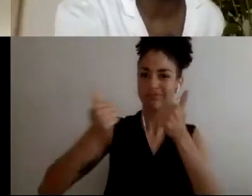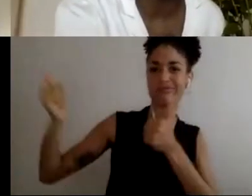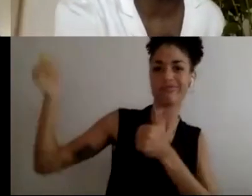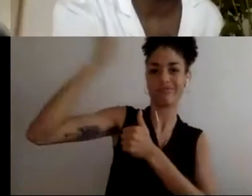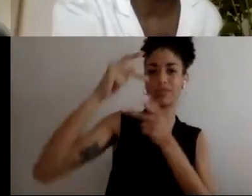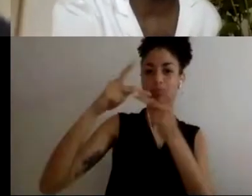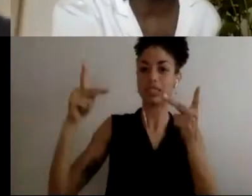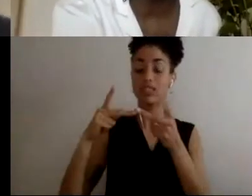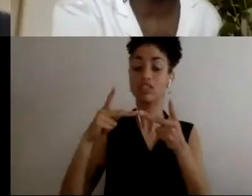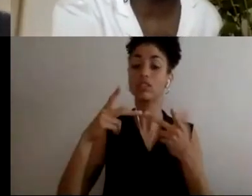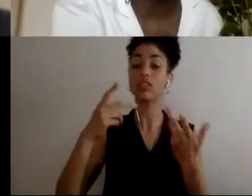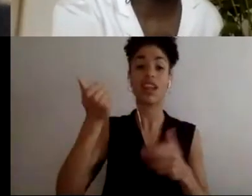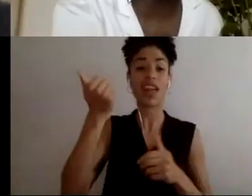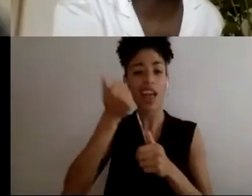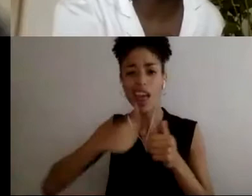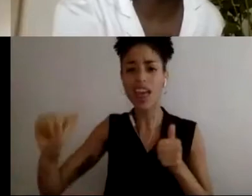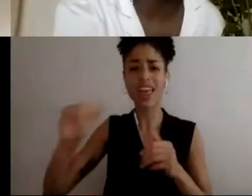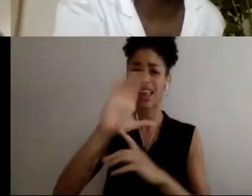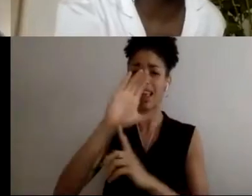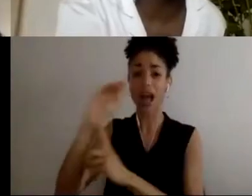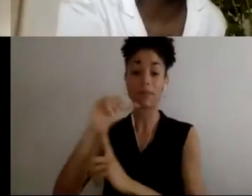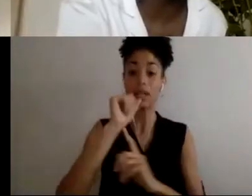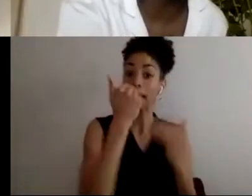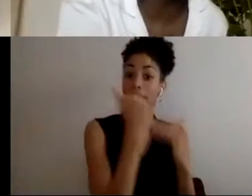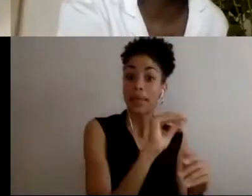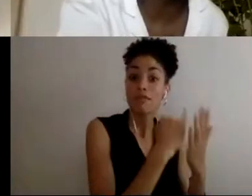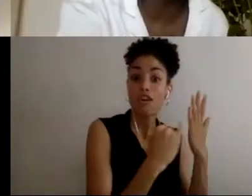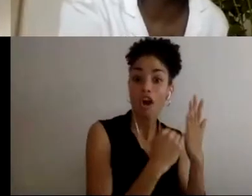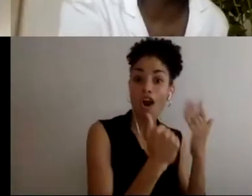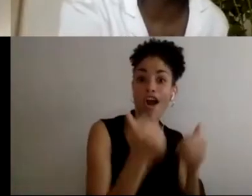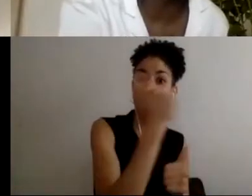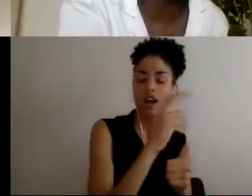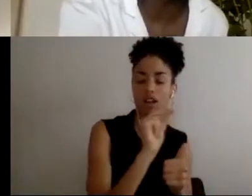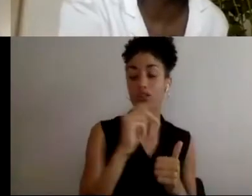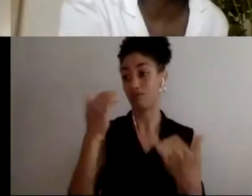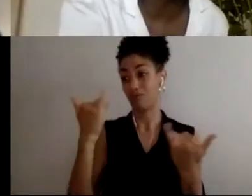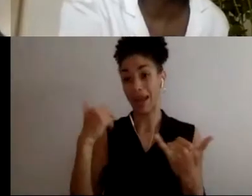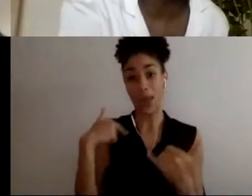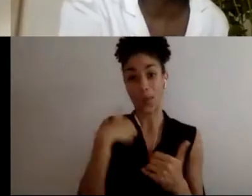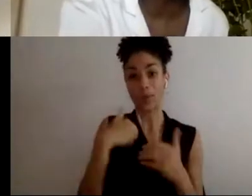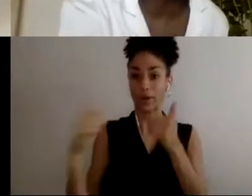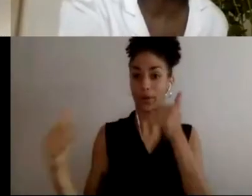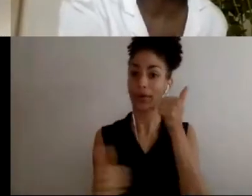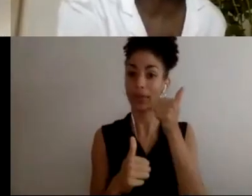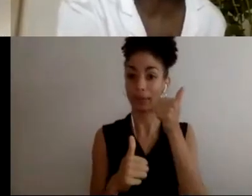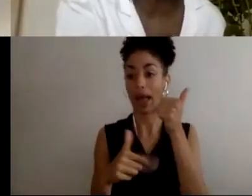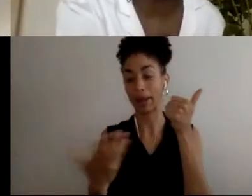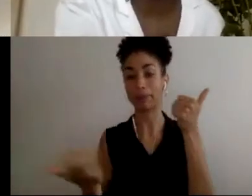it's everywhere . We're mostly at the bottom right now. And we need, you know,